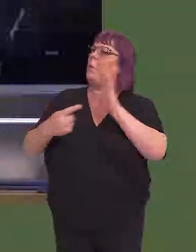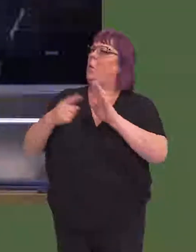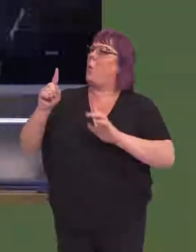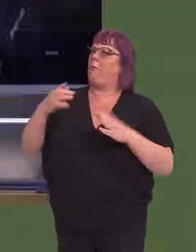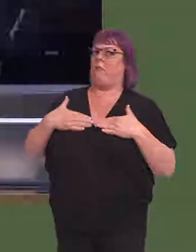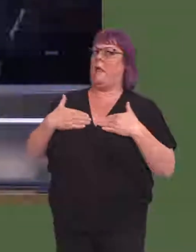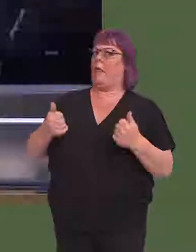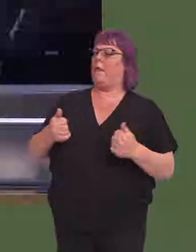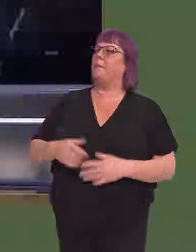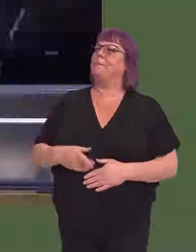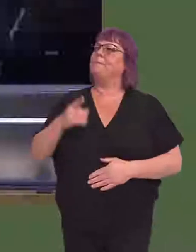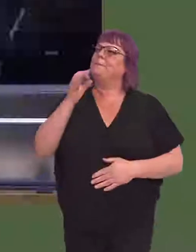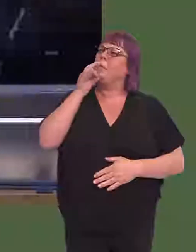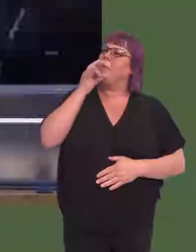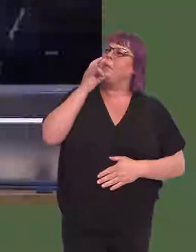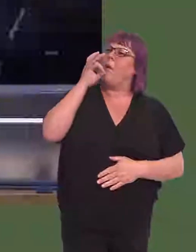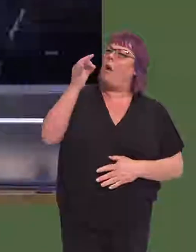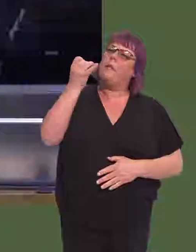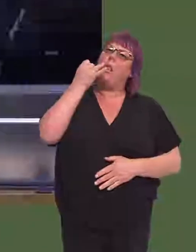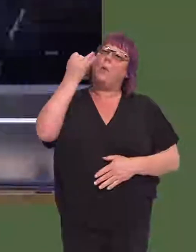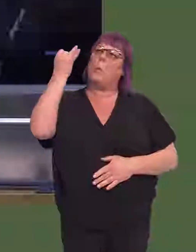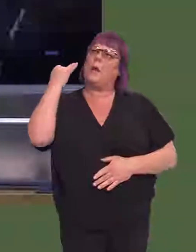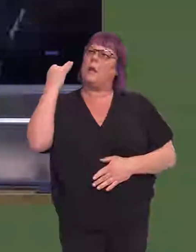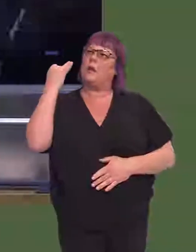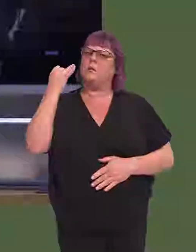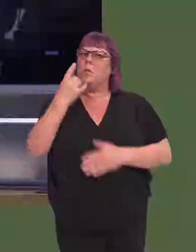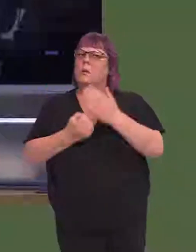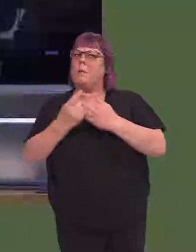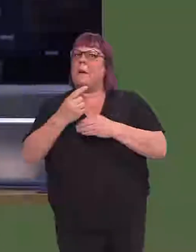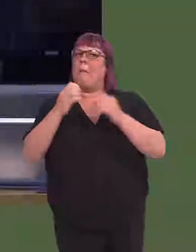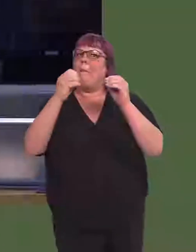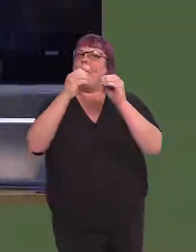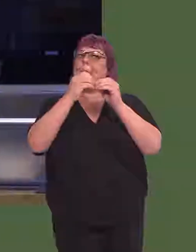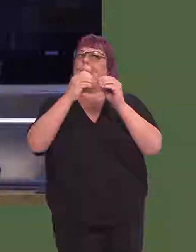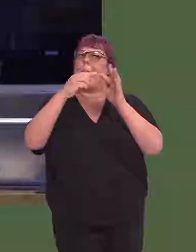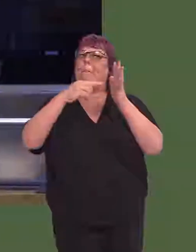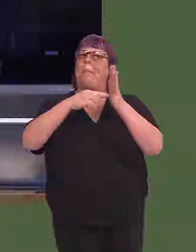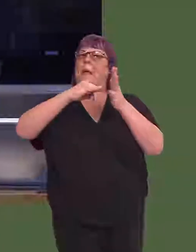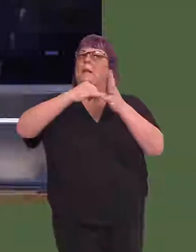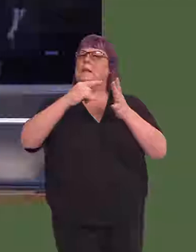First Minister, you were unable to give him the assurance that Betsi Cadwaladr health